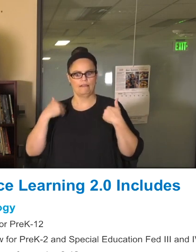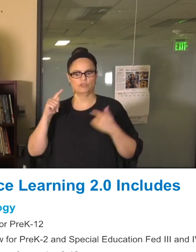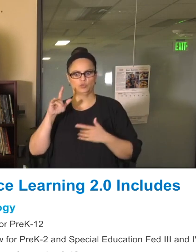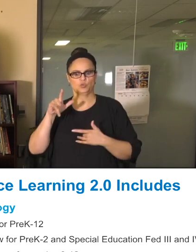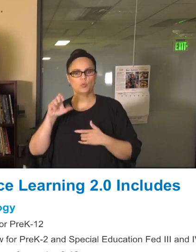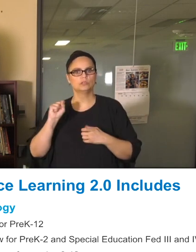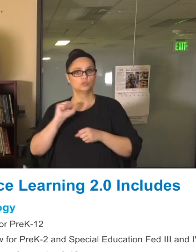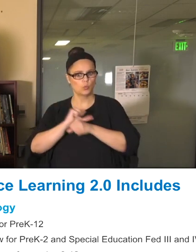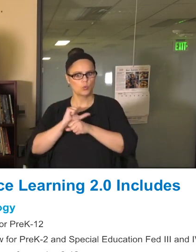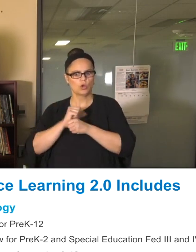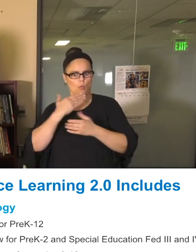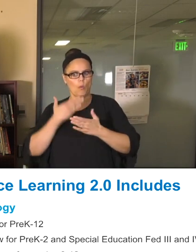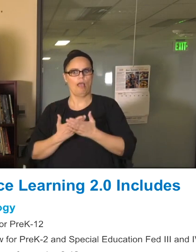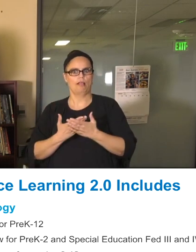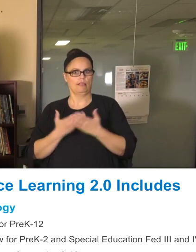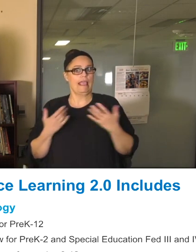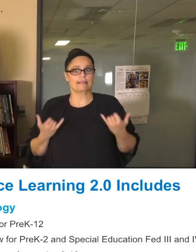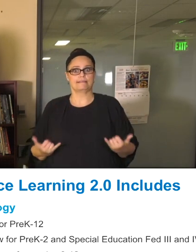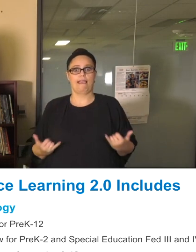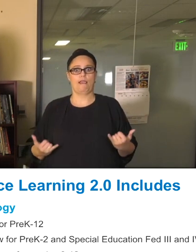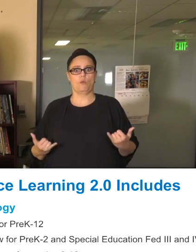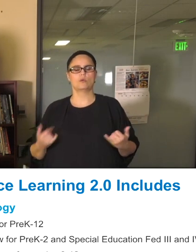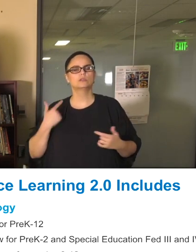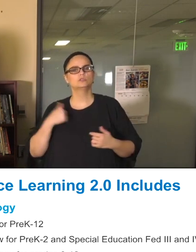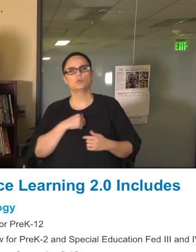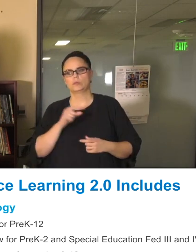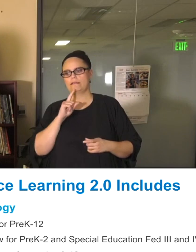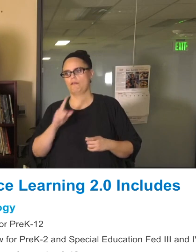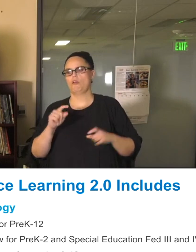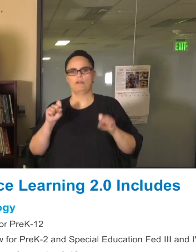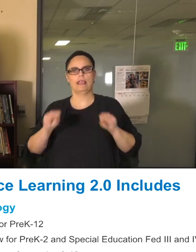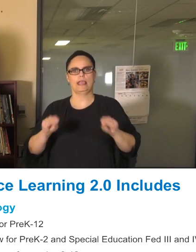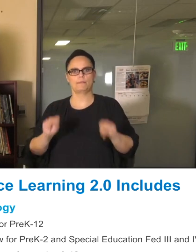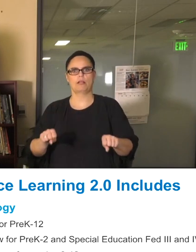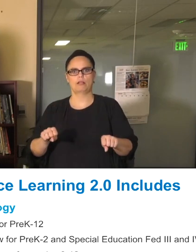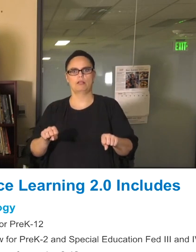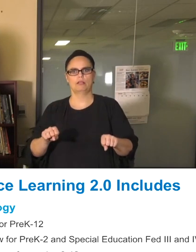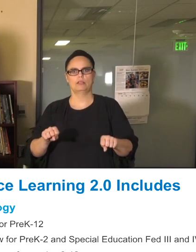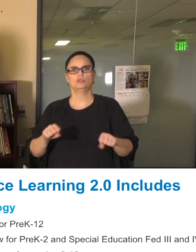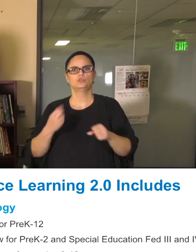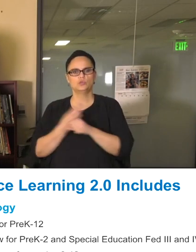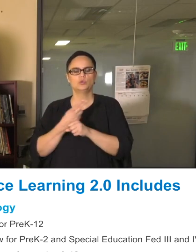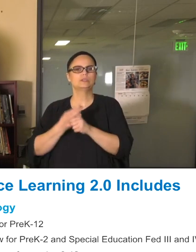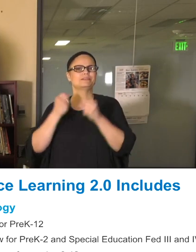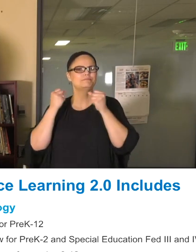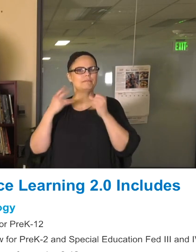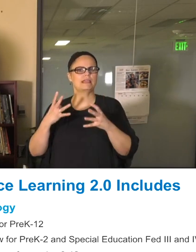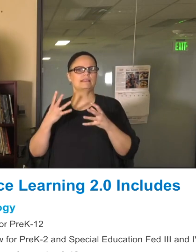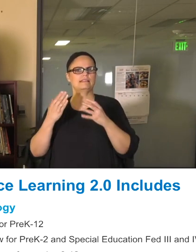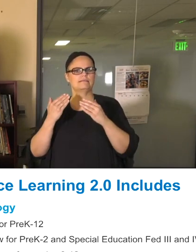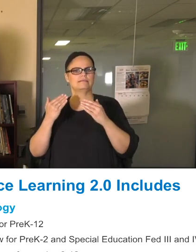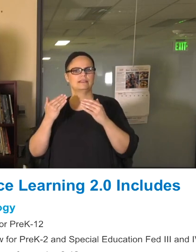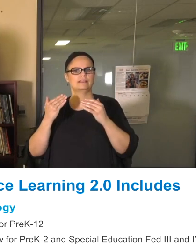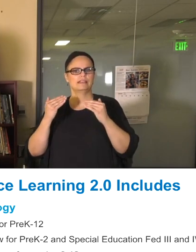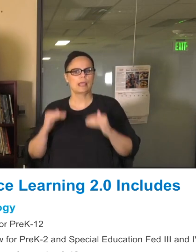and we need them to work right now, so we are able to enlist many different enhancements that we've received that should help